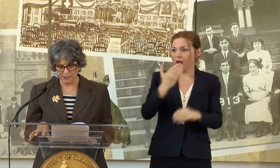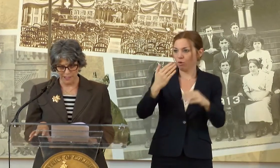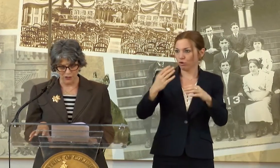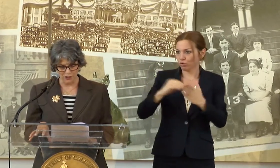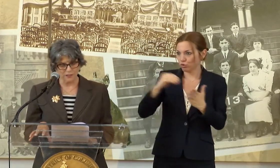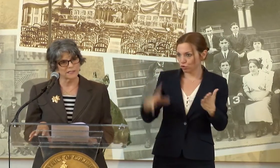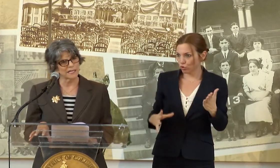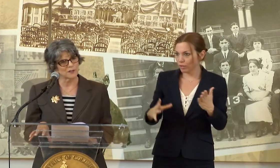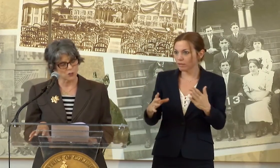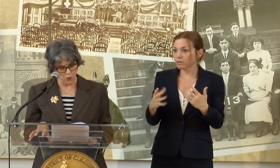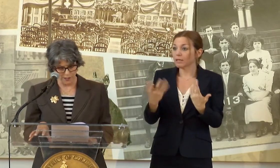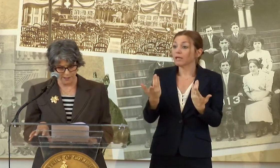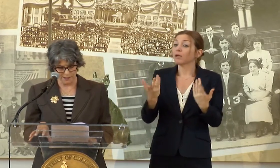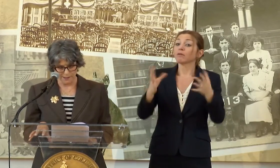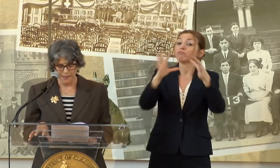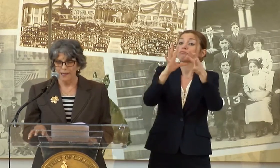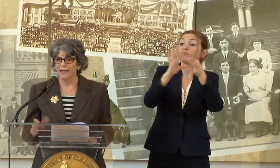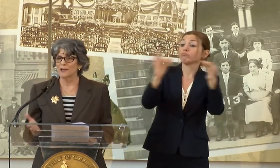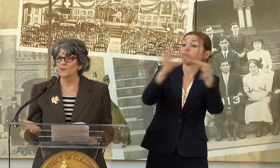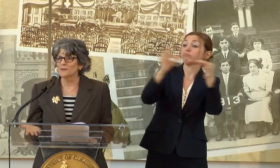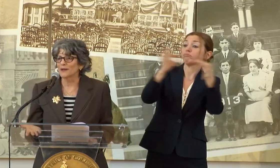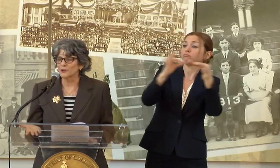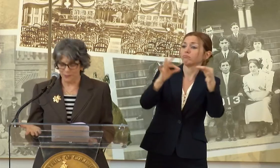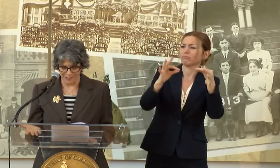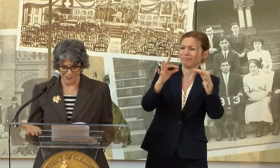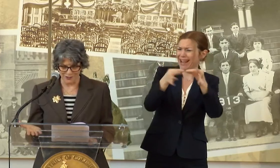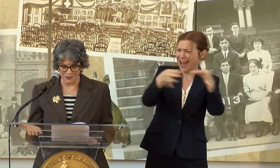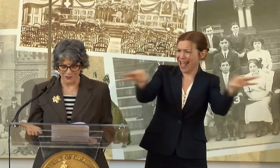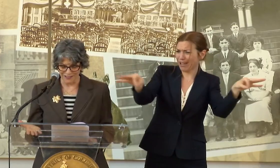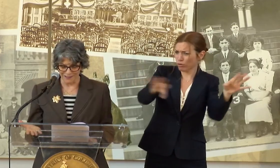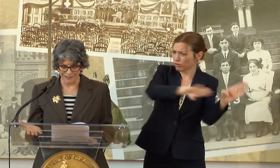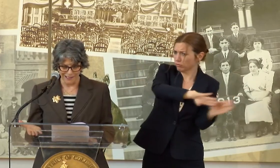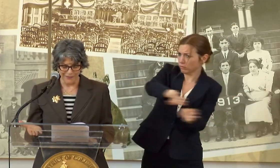VISUALIZATION TO TELL STORIES AND WHAT BETTER PLACE TO DO THIS